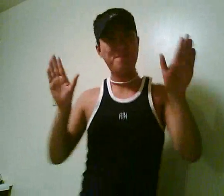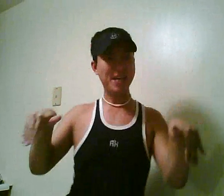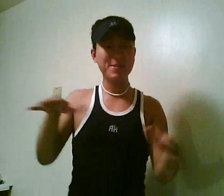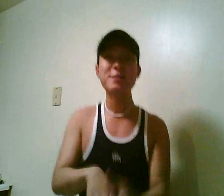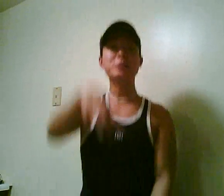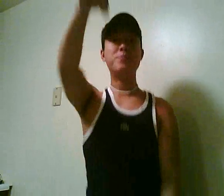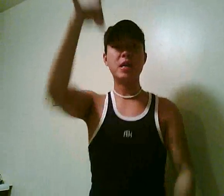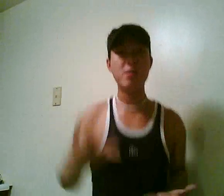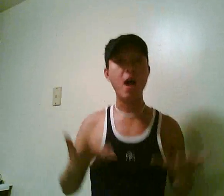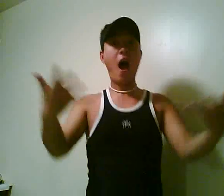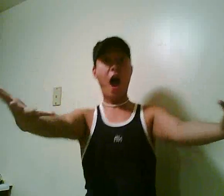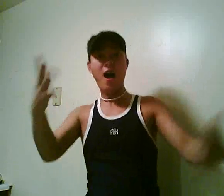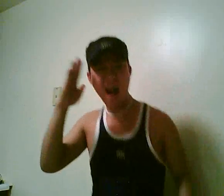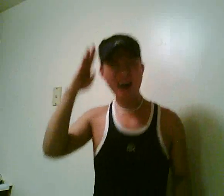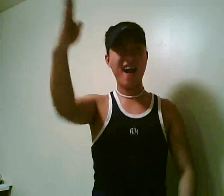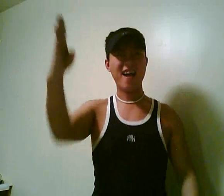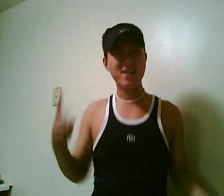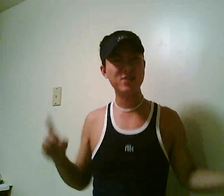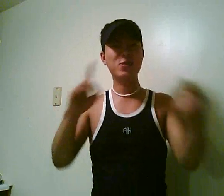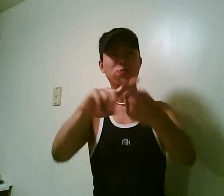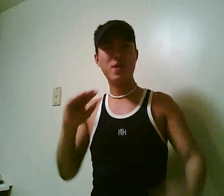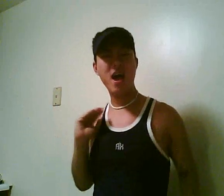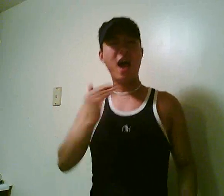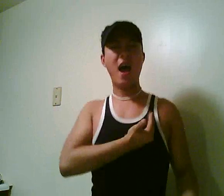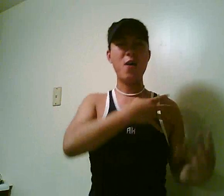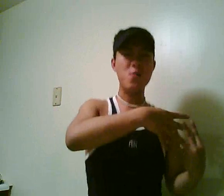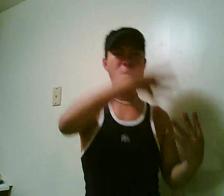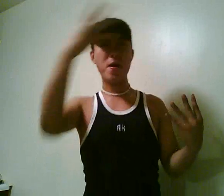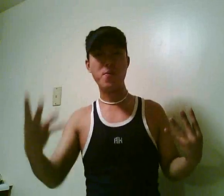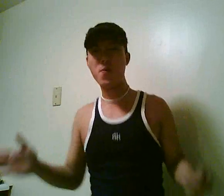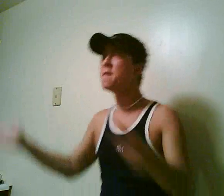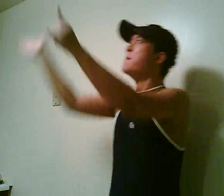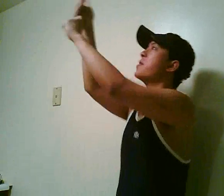Spirit and hail to our rainbow flag,